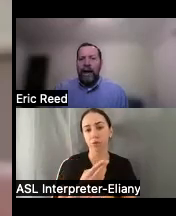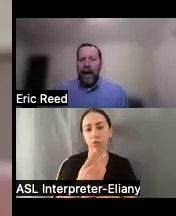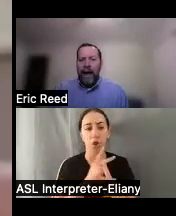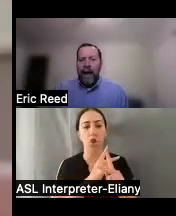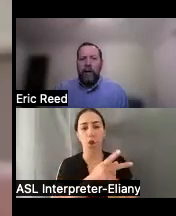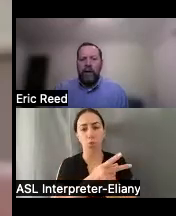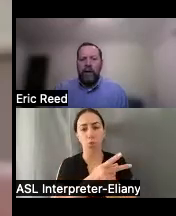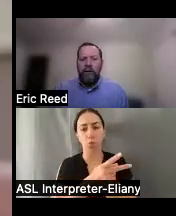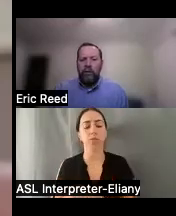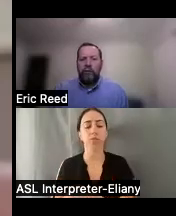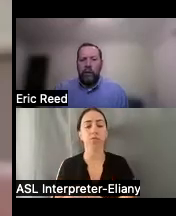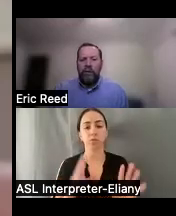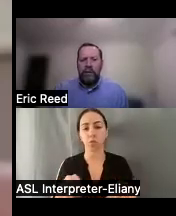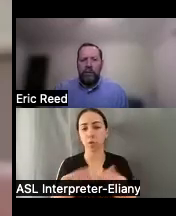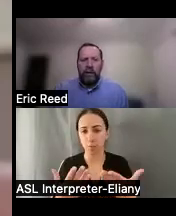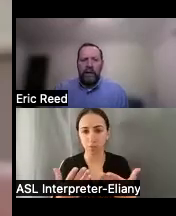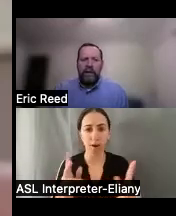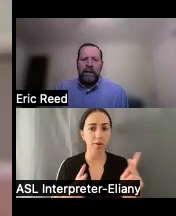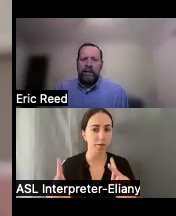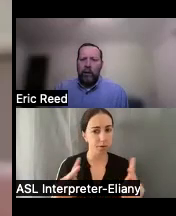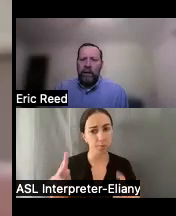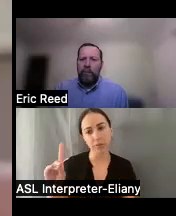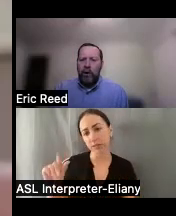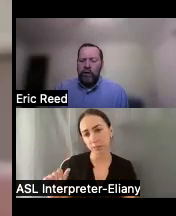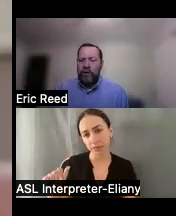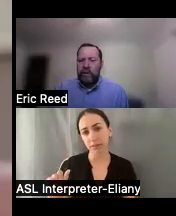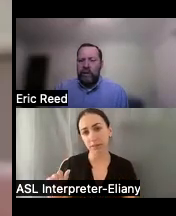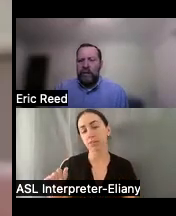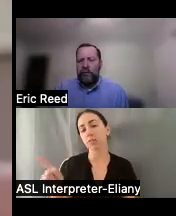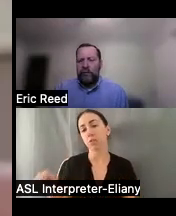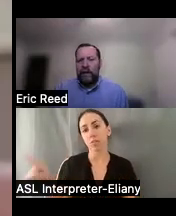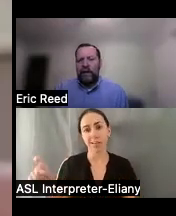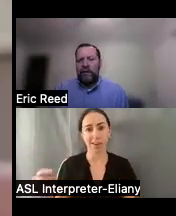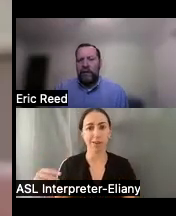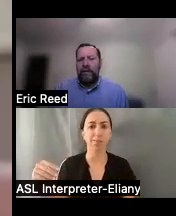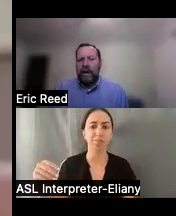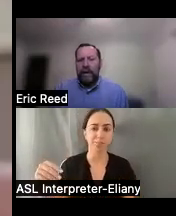out to individuals with disabilities to help them purchase the assistive technology that they need